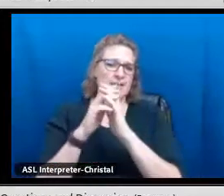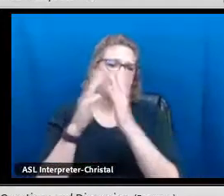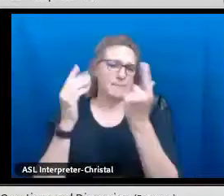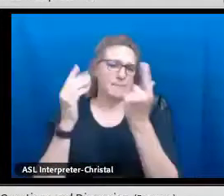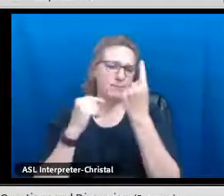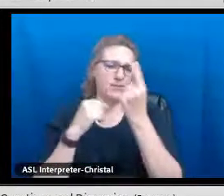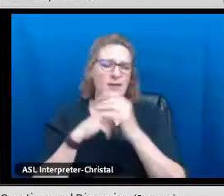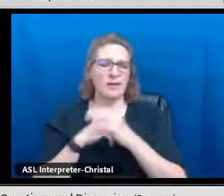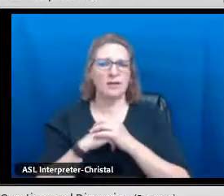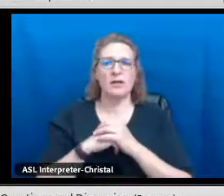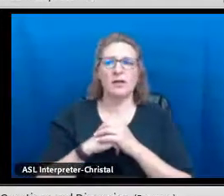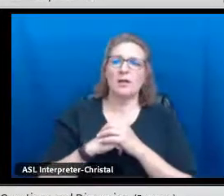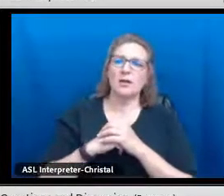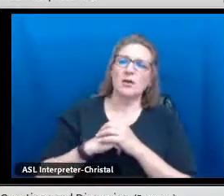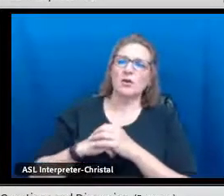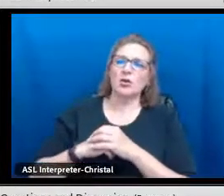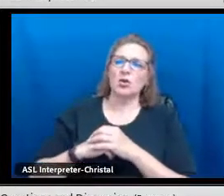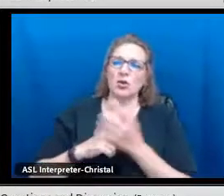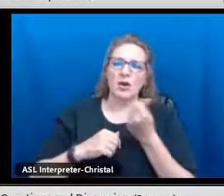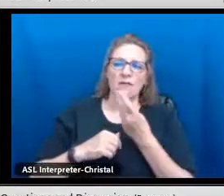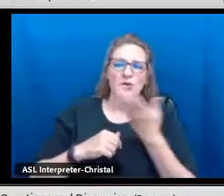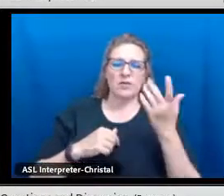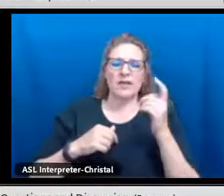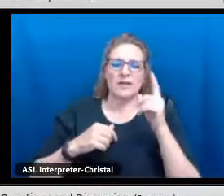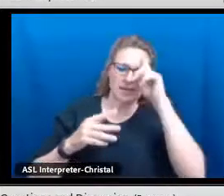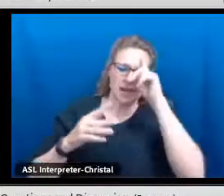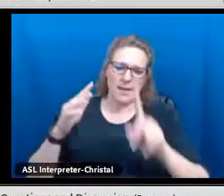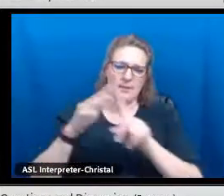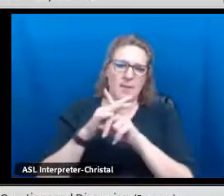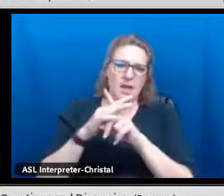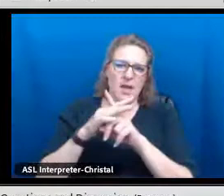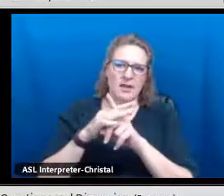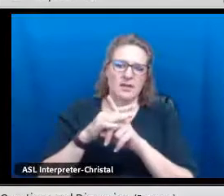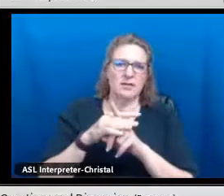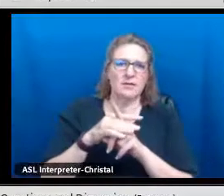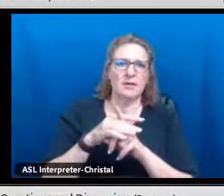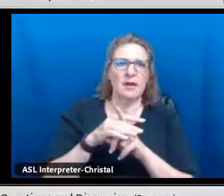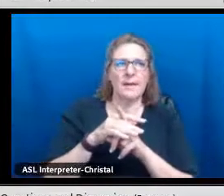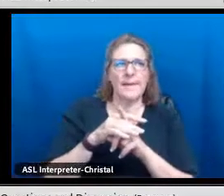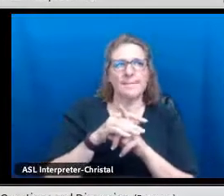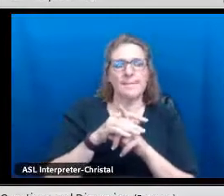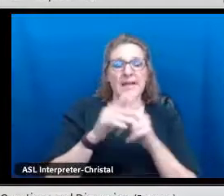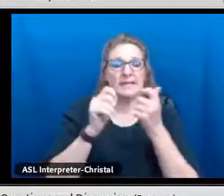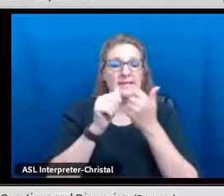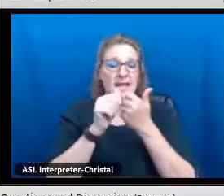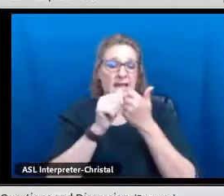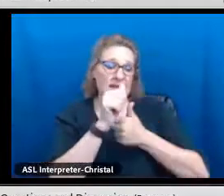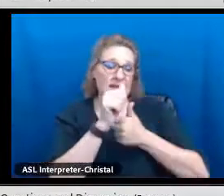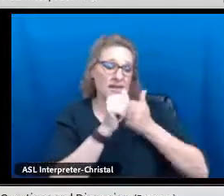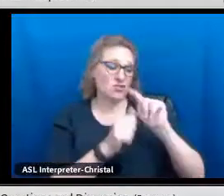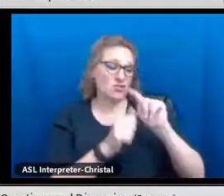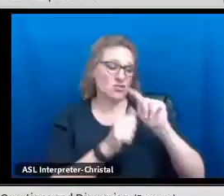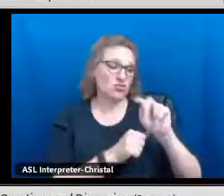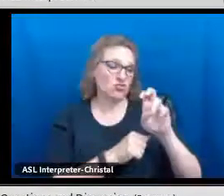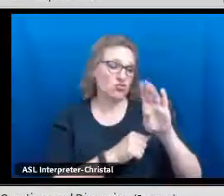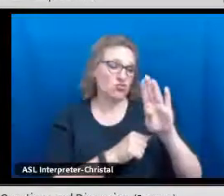Just any lessons learned that you would have for those out there that are trying to get something started. Sure.